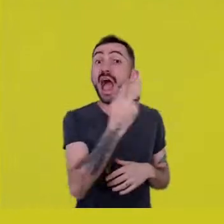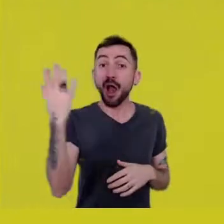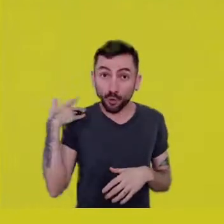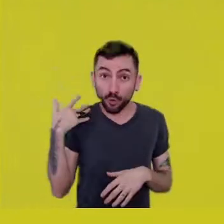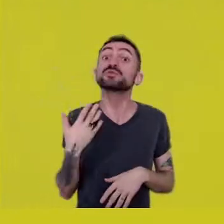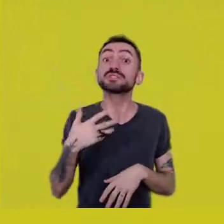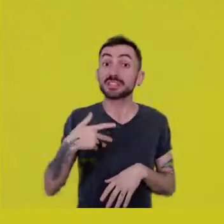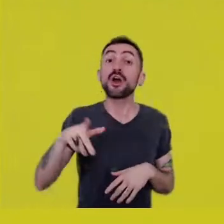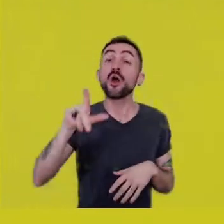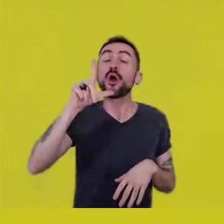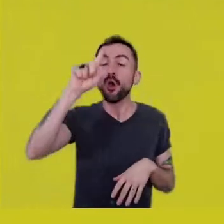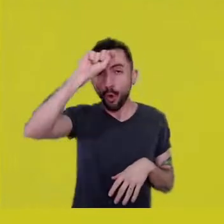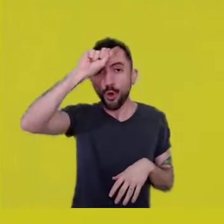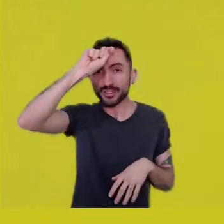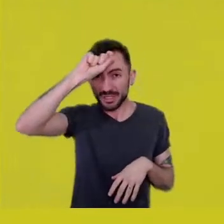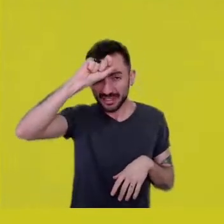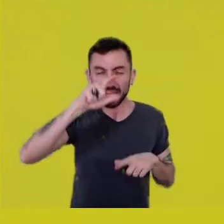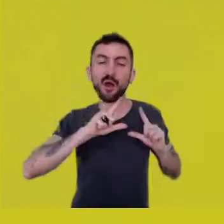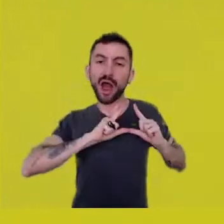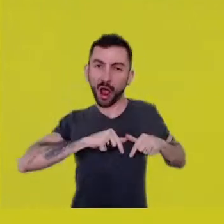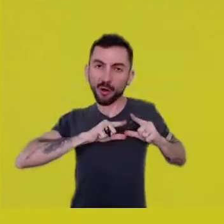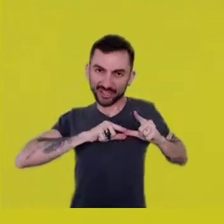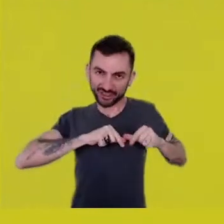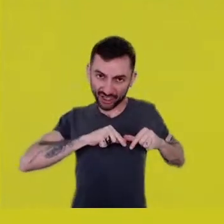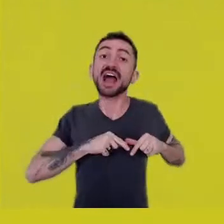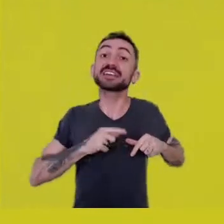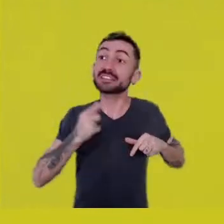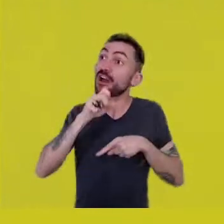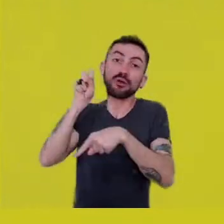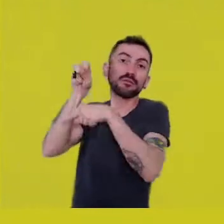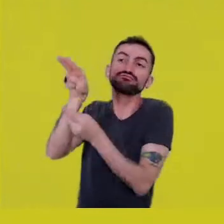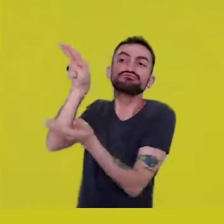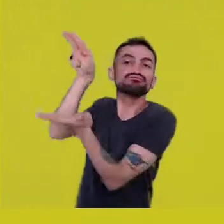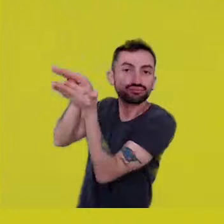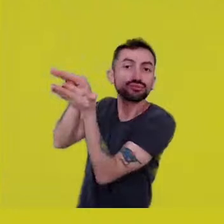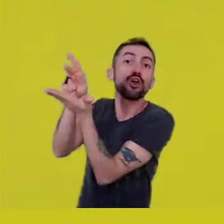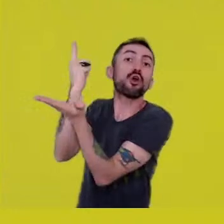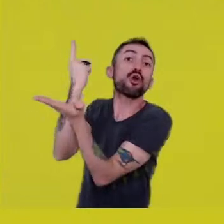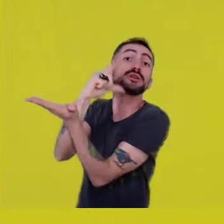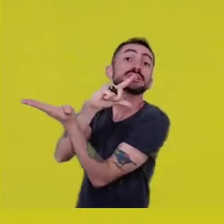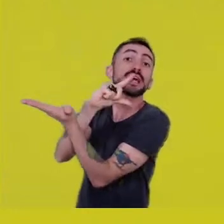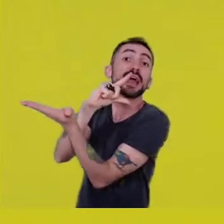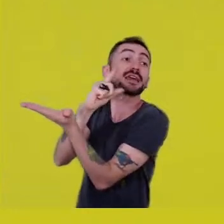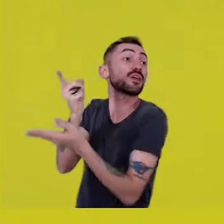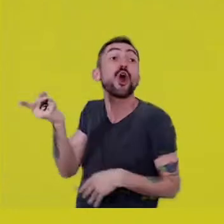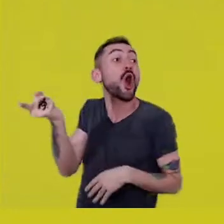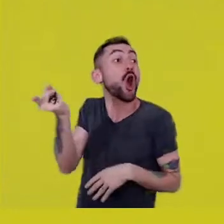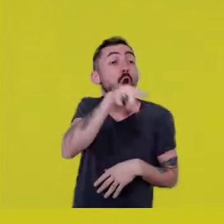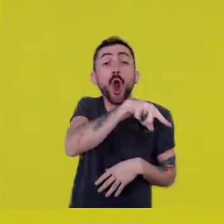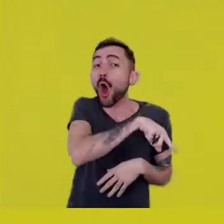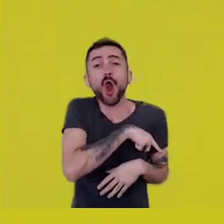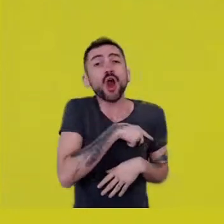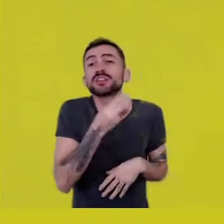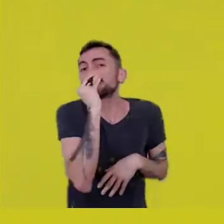and the rest can wait on stretchers in any old abandoned hospital.